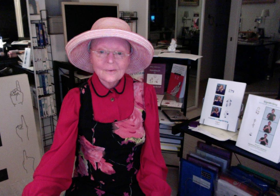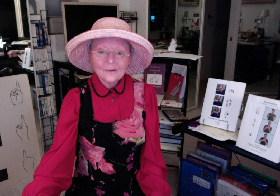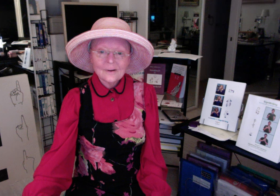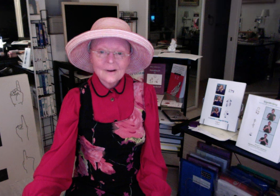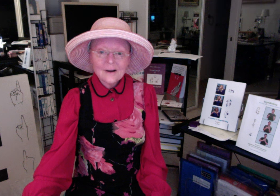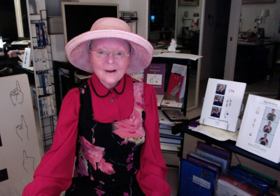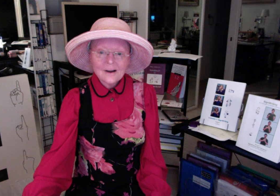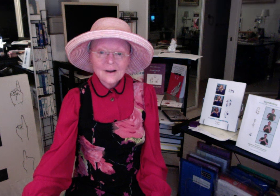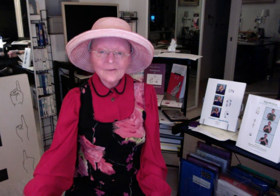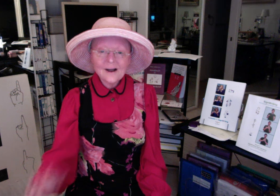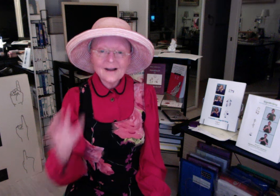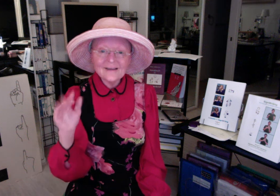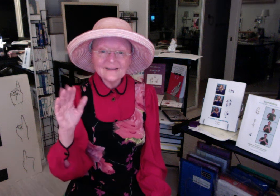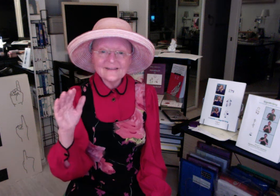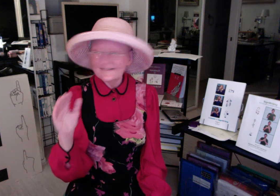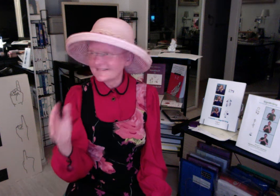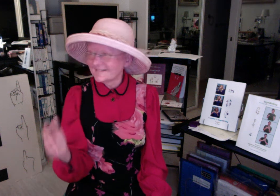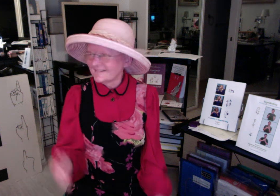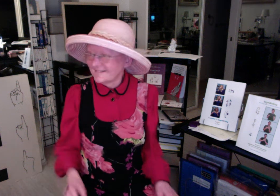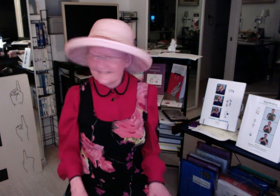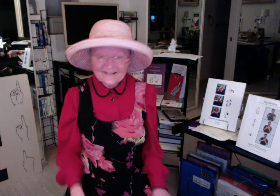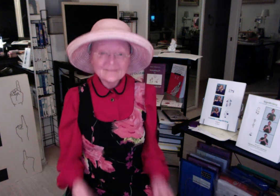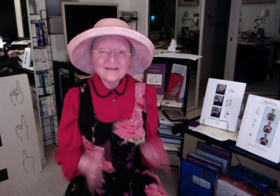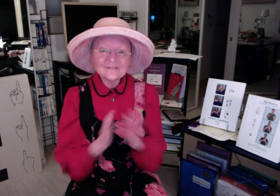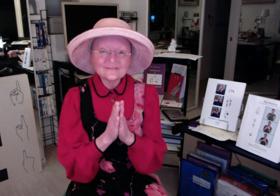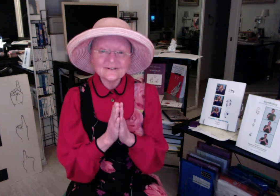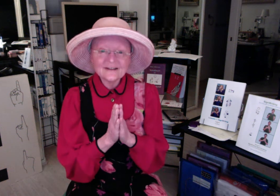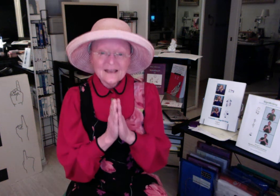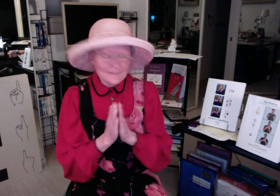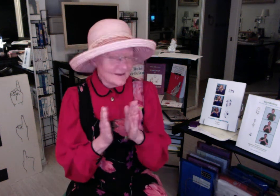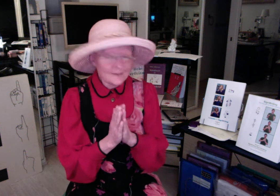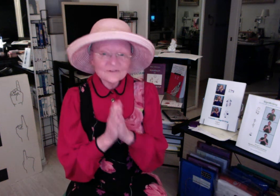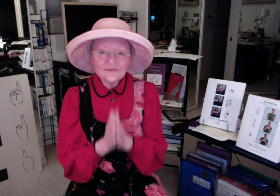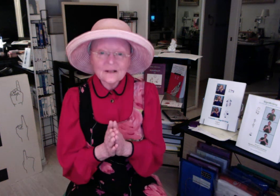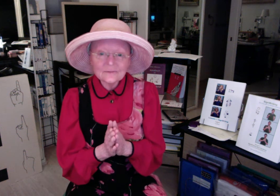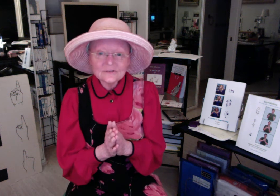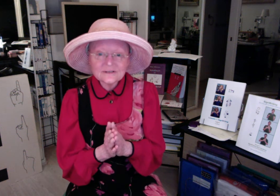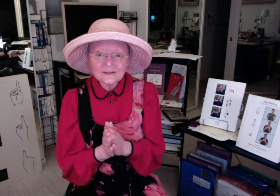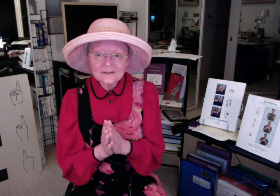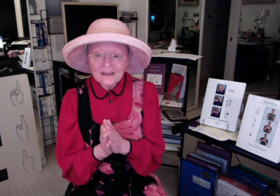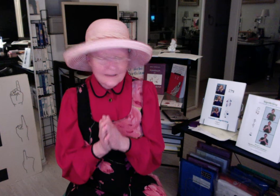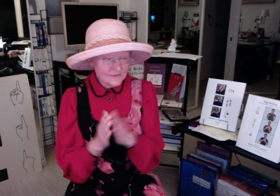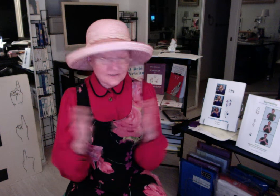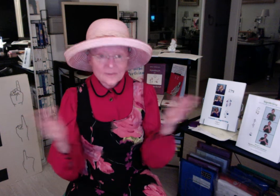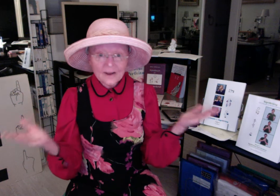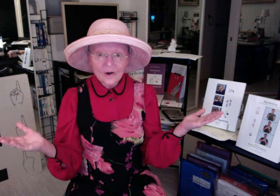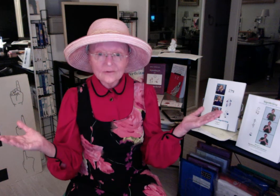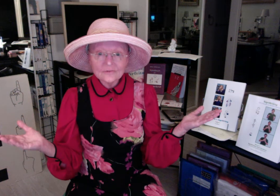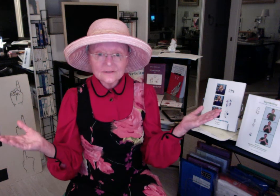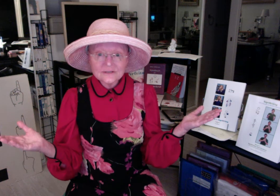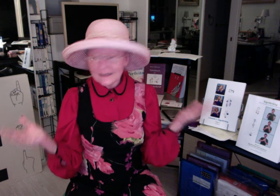Oh hi! (giggles). I'm having fun. My name is Valerie Sutton. This is my office. I live